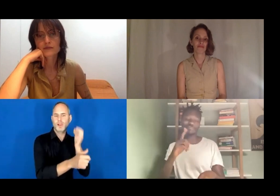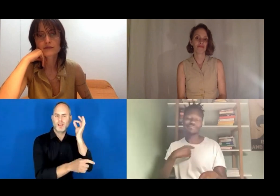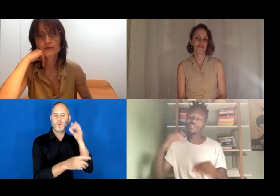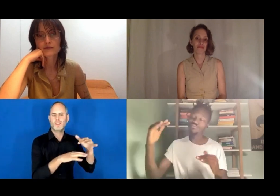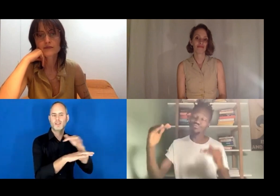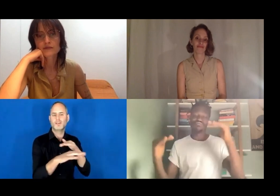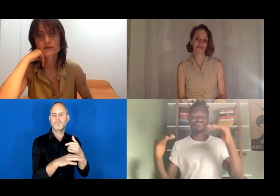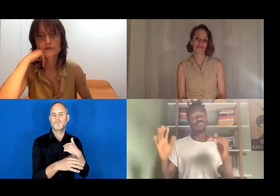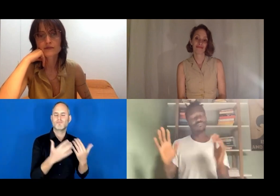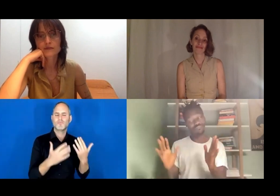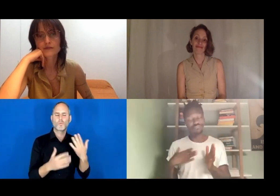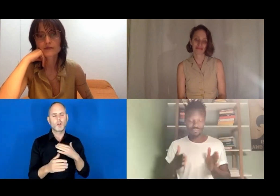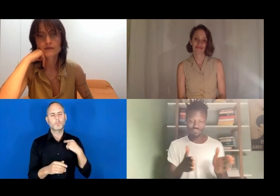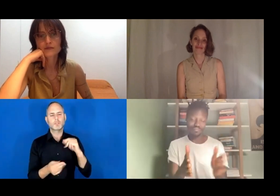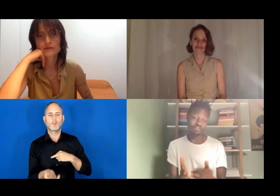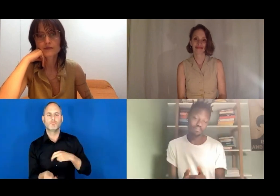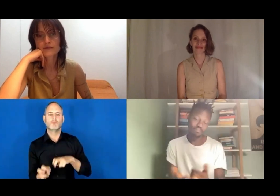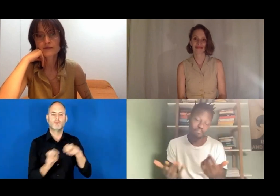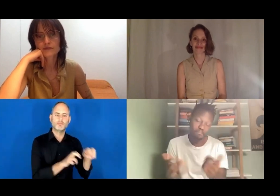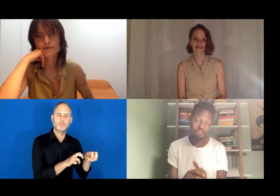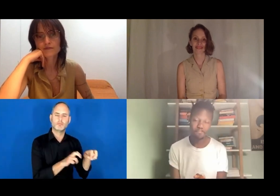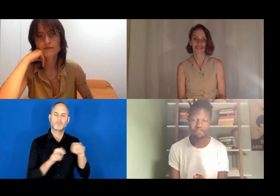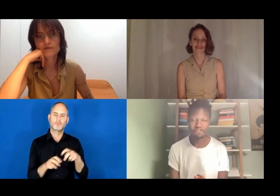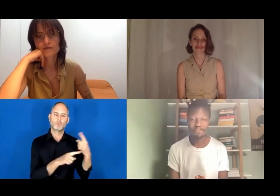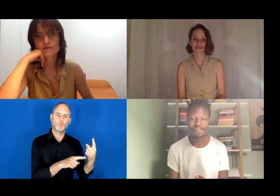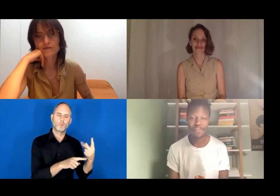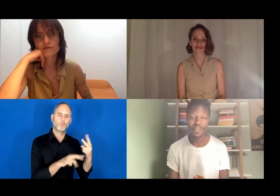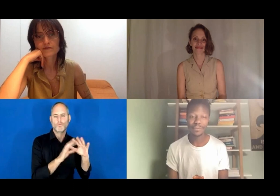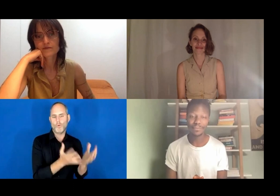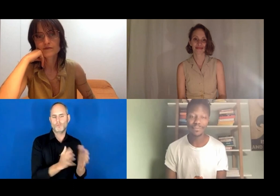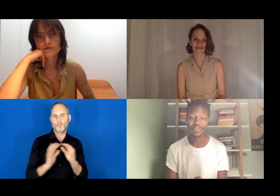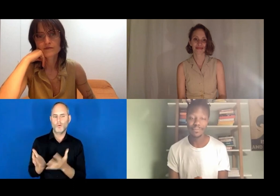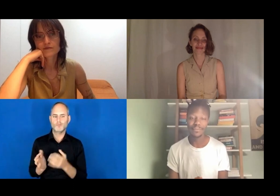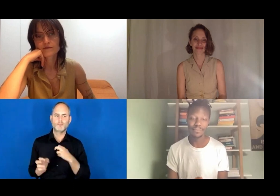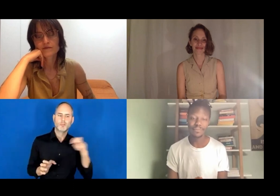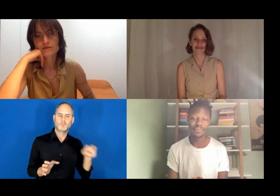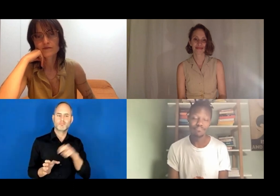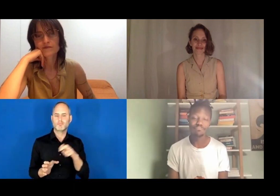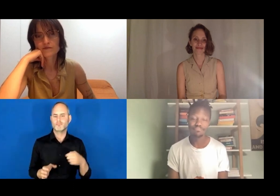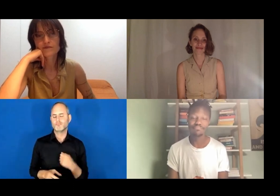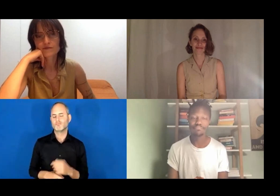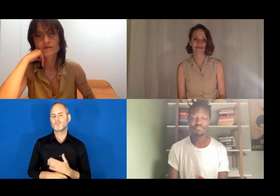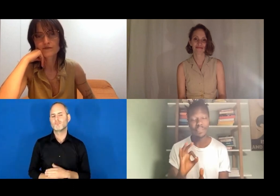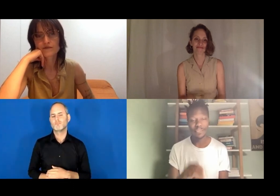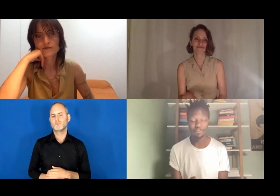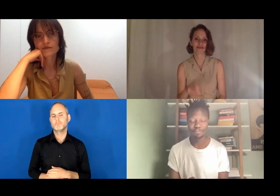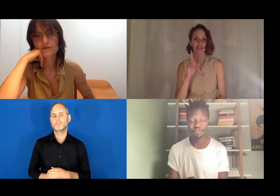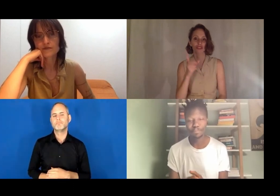But once you have that, you can level with hearing people and then just show them what your way is.